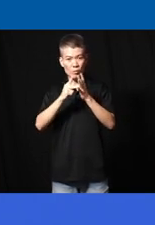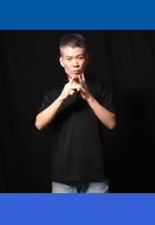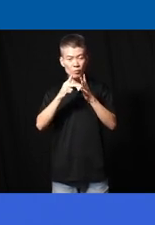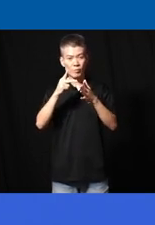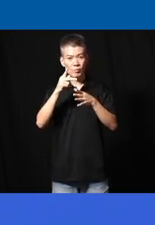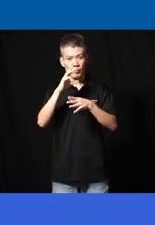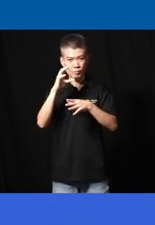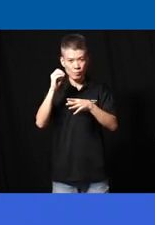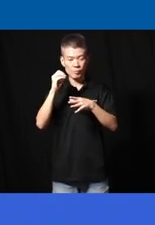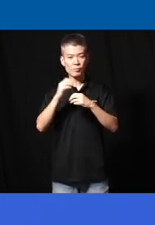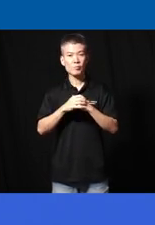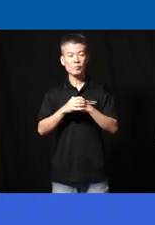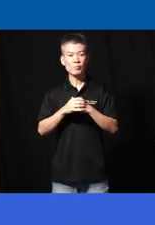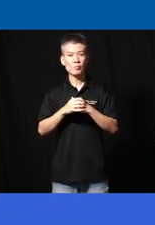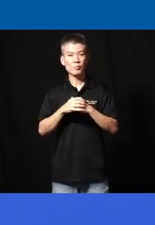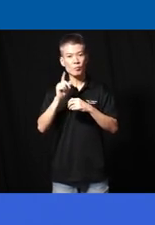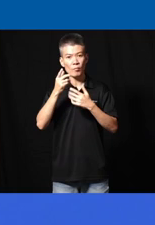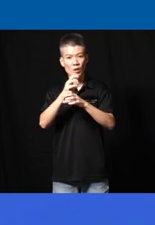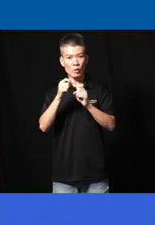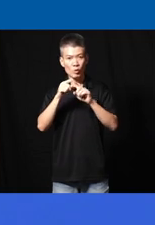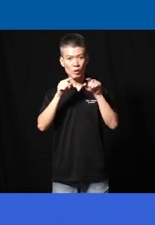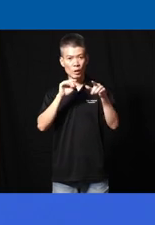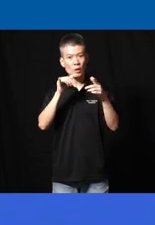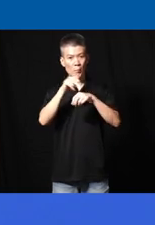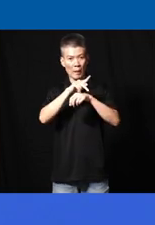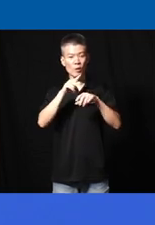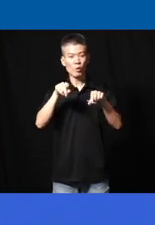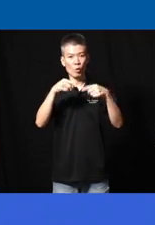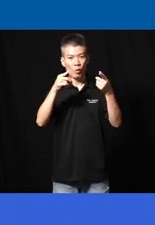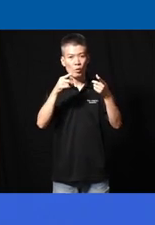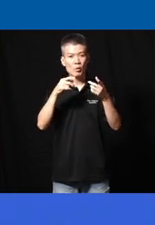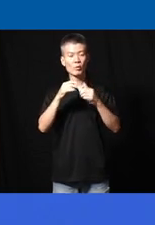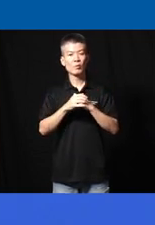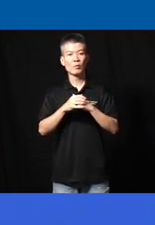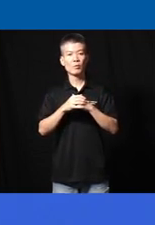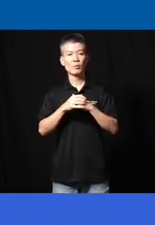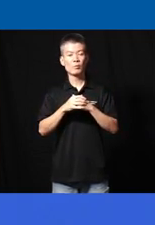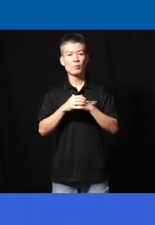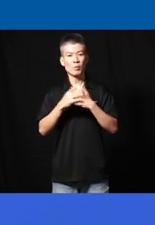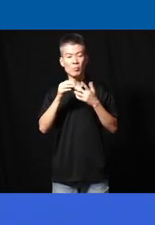which which we will uh get to that as the panel goes Rachel who has uh been working with the